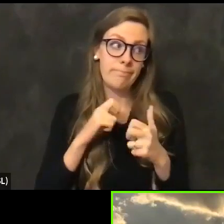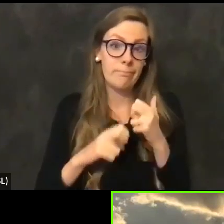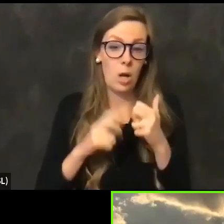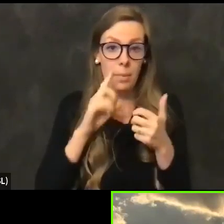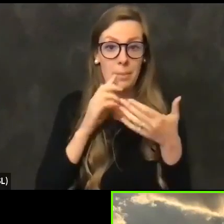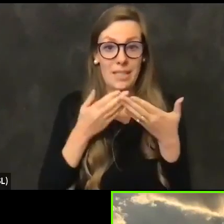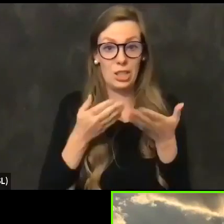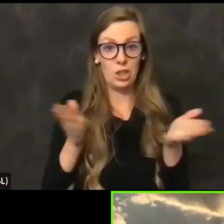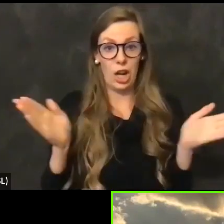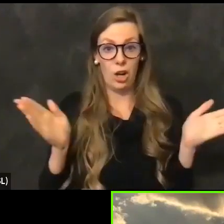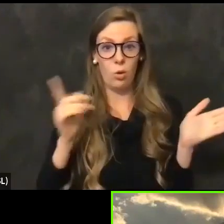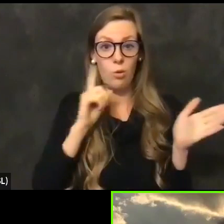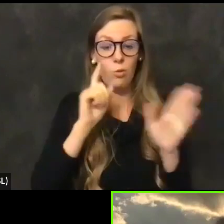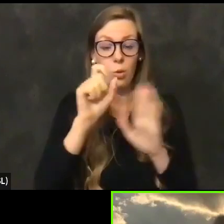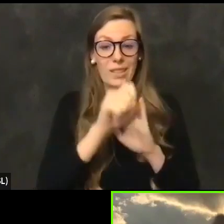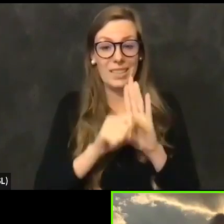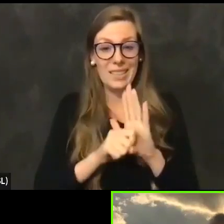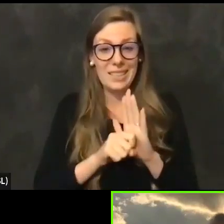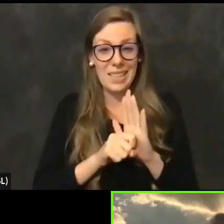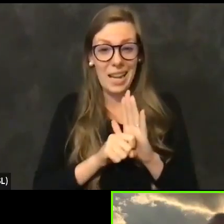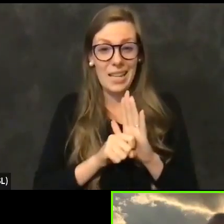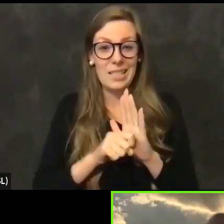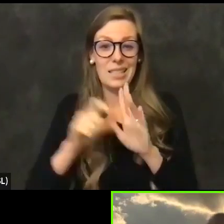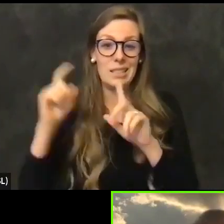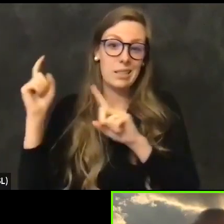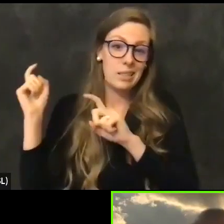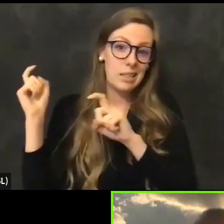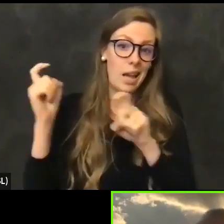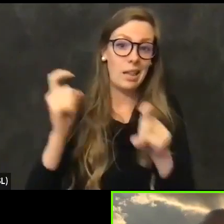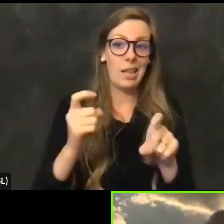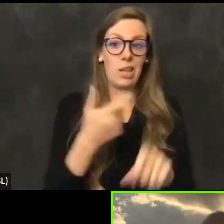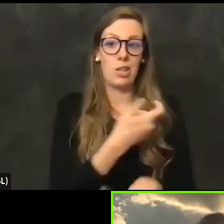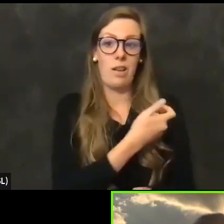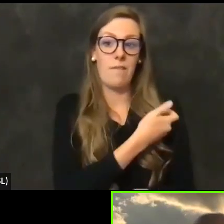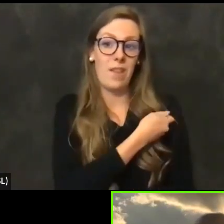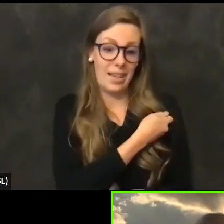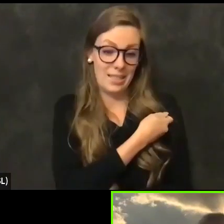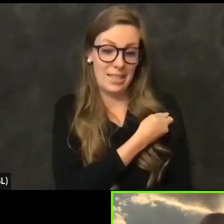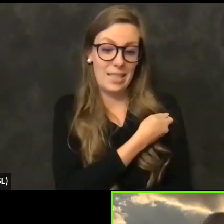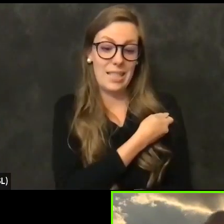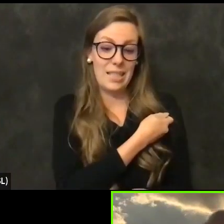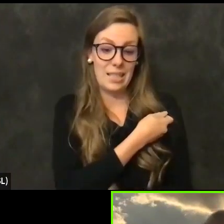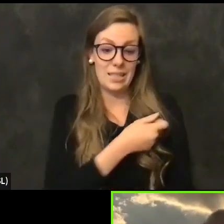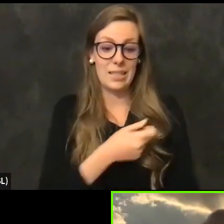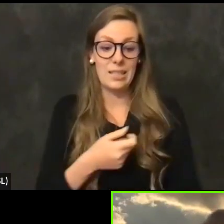state wide allocation of covid vaccines and therefore all of us screaming in